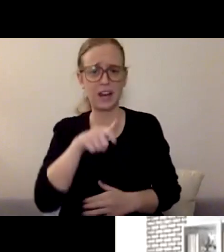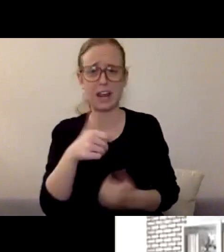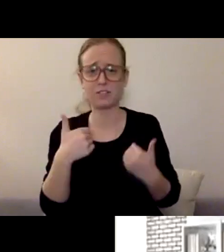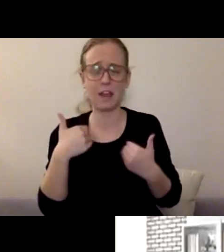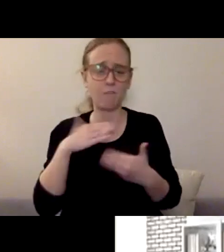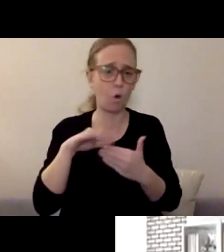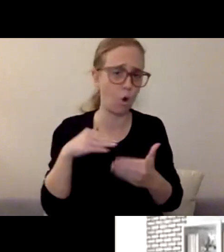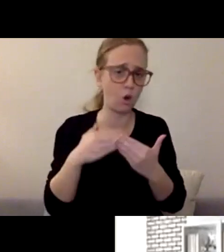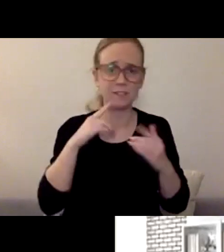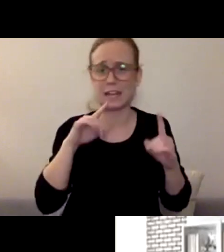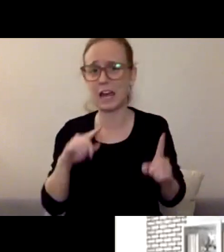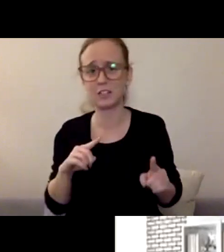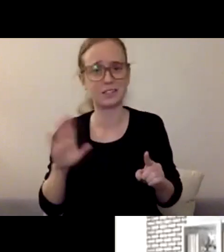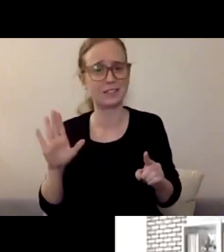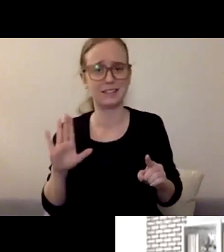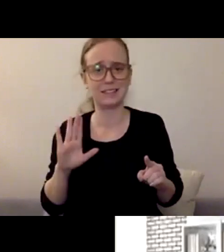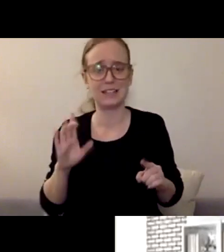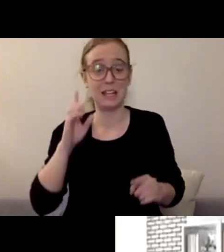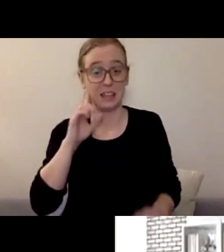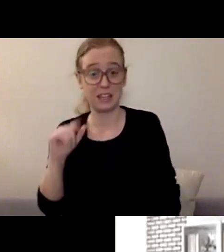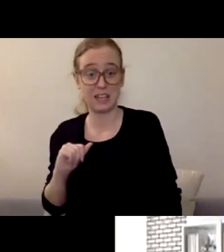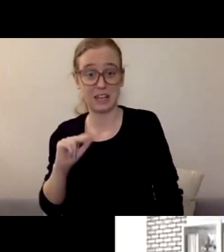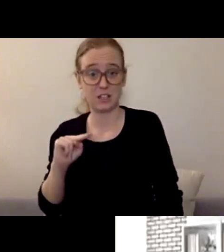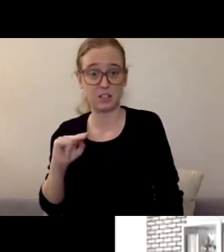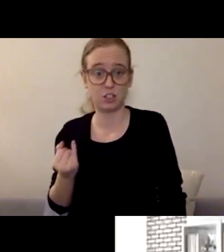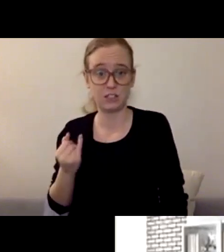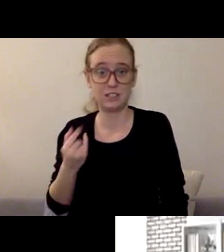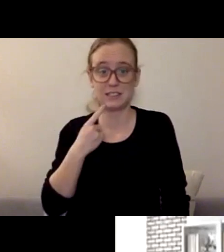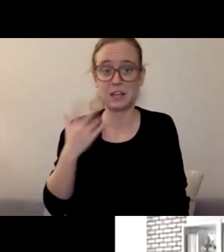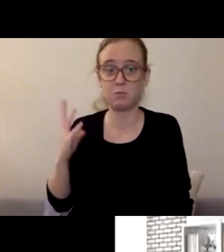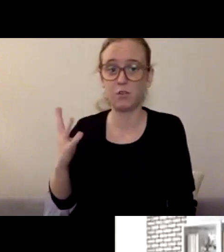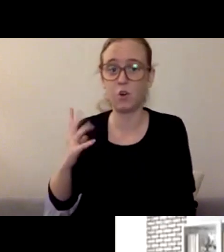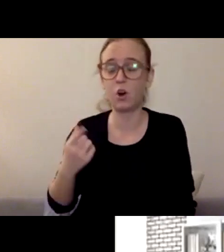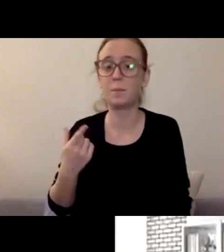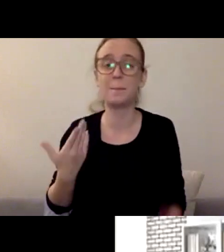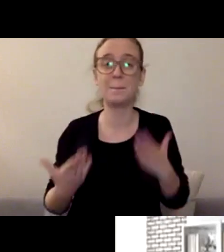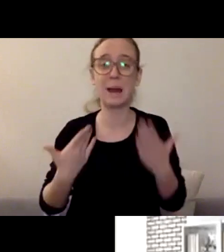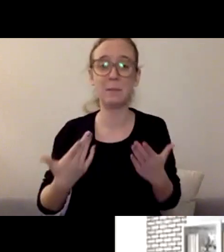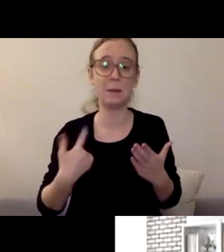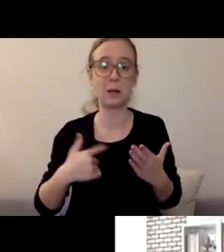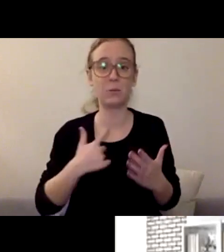I think, Anji, you said this earlier. Sometimes we maybe hold back from those more difficult conversations